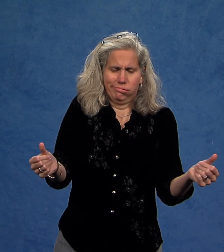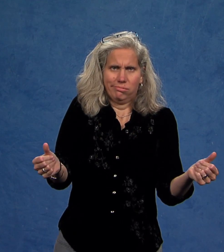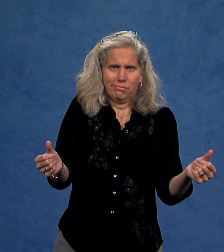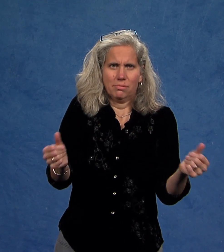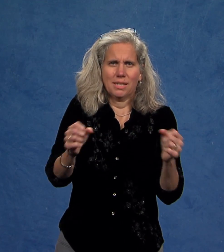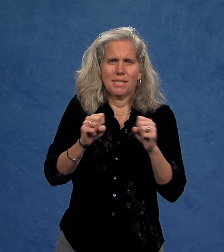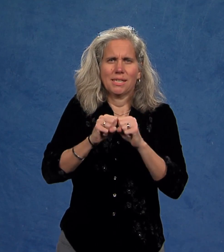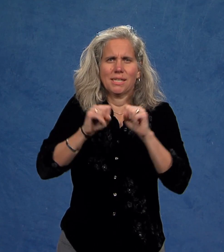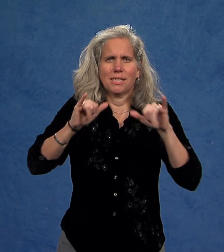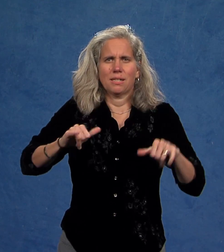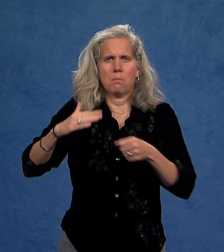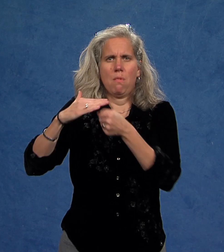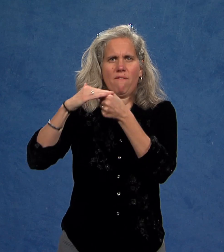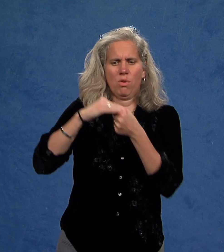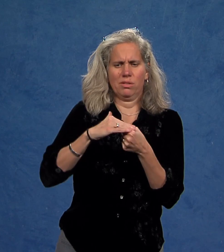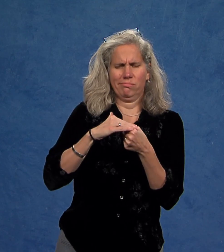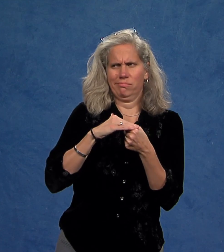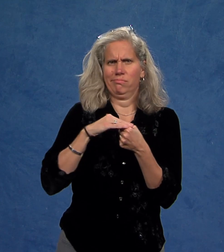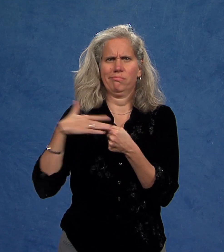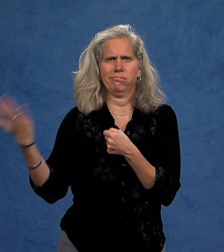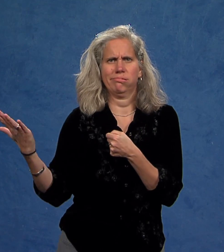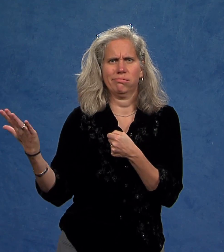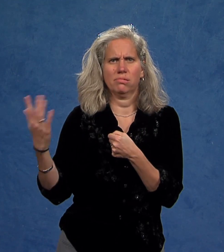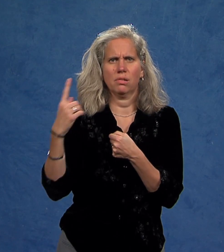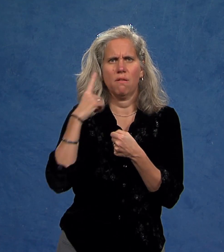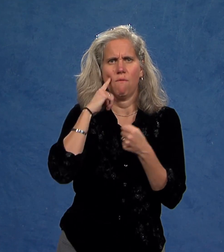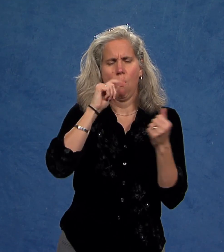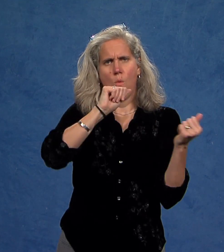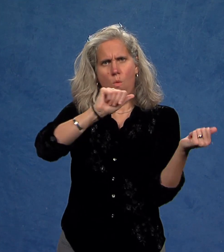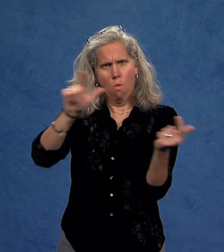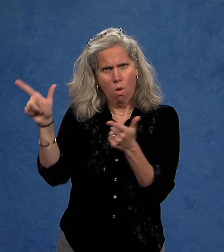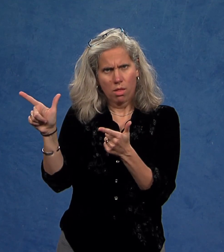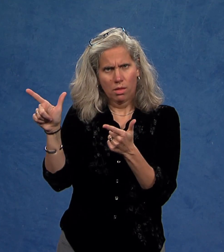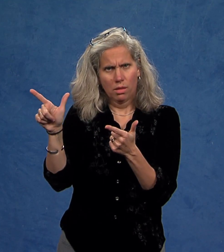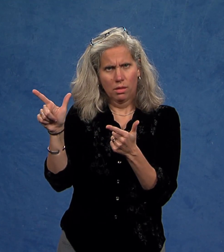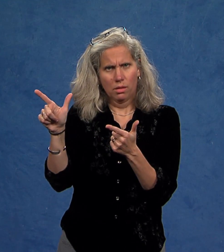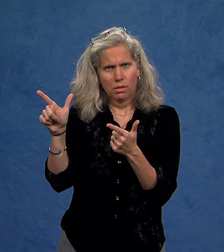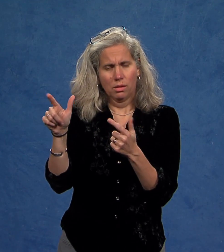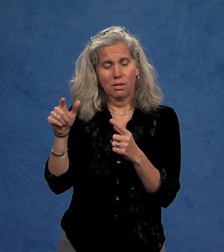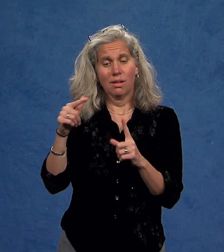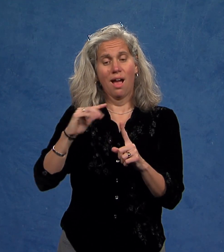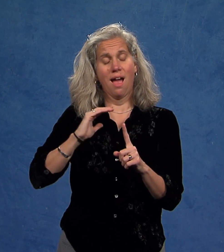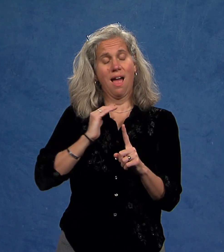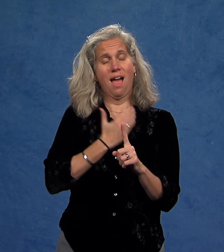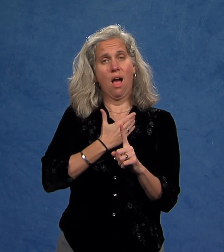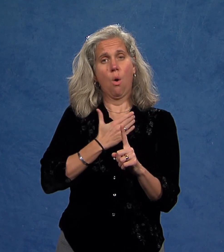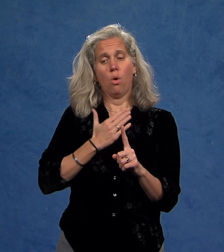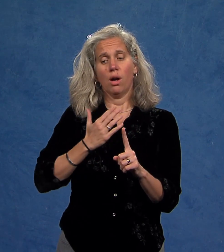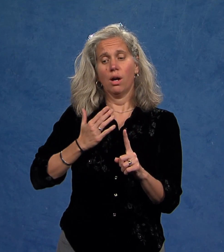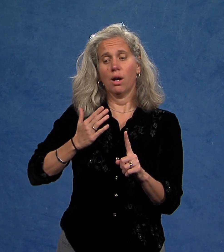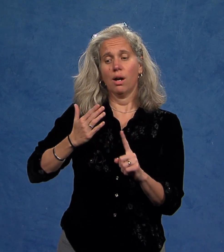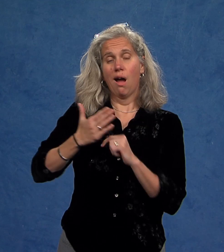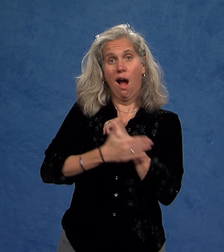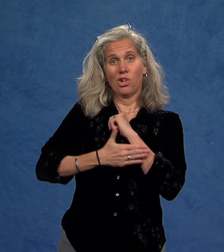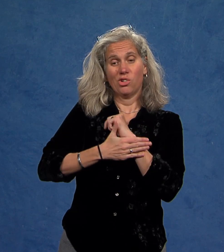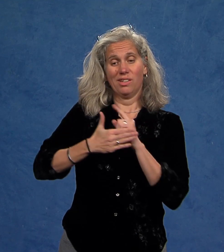and interruption of systems of oppression that have precluded access for all people.